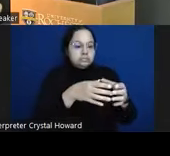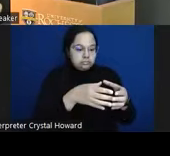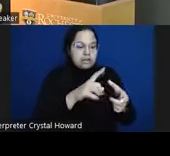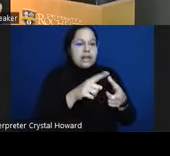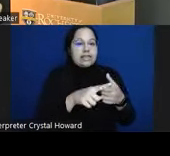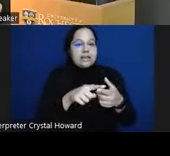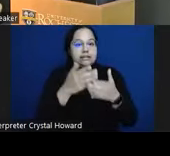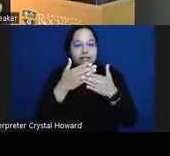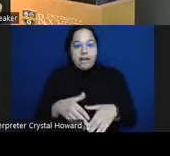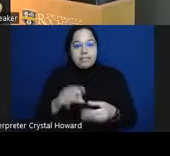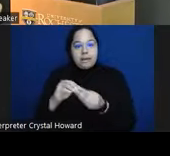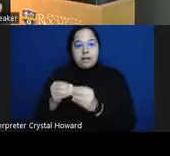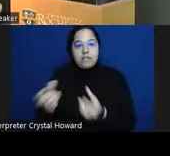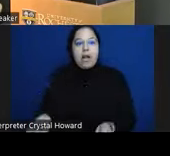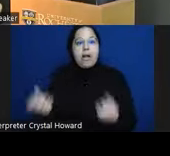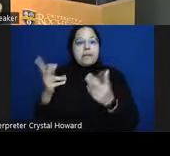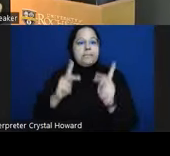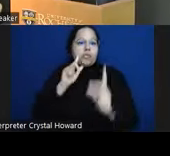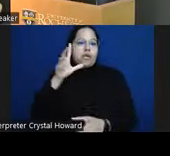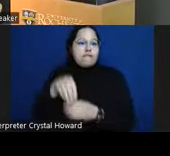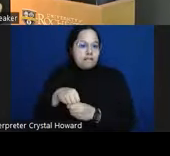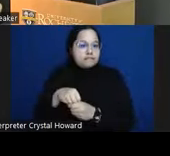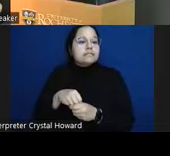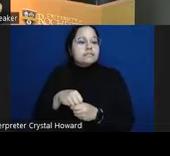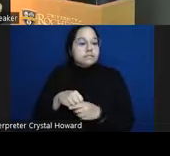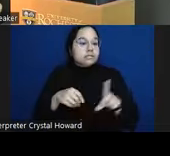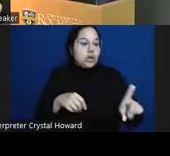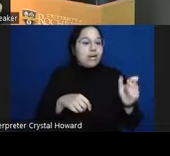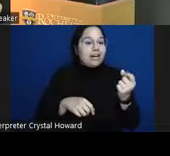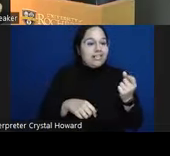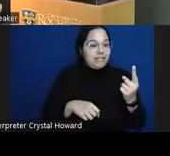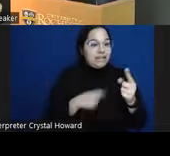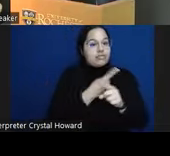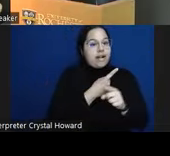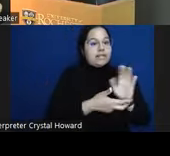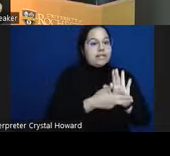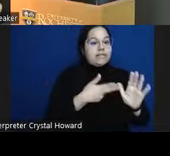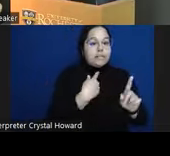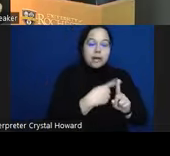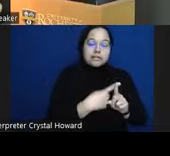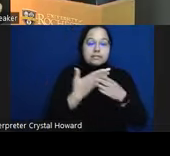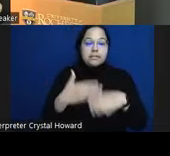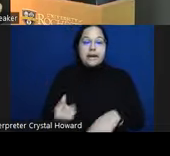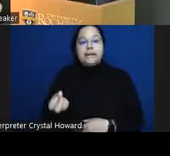in this case it's 11 correctly labeled positives divided by 12 total true positives which would